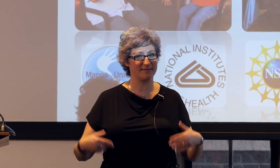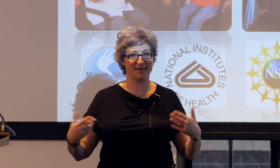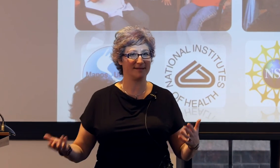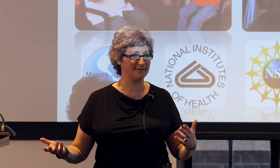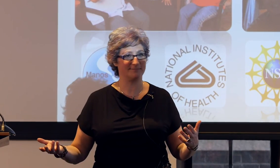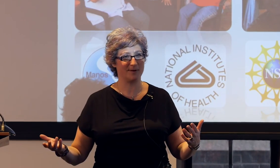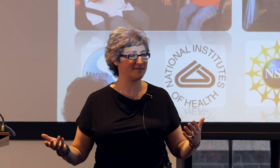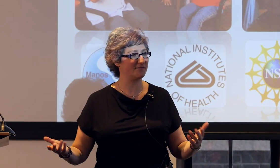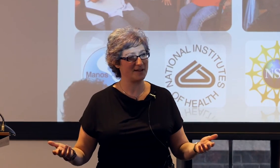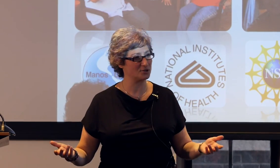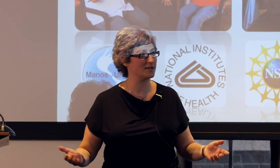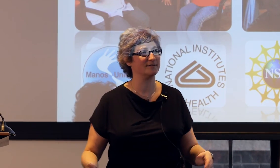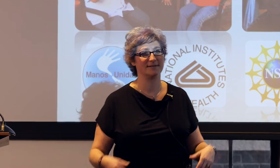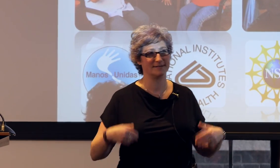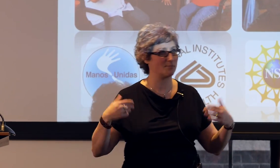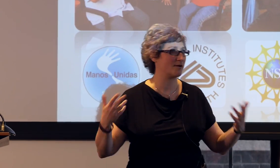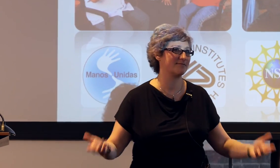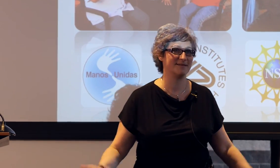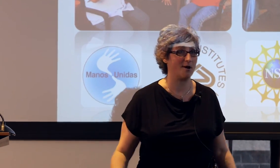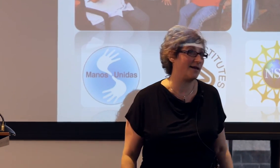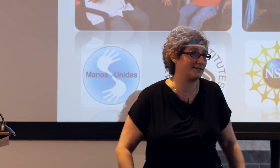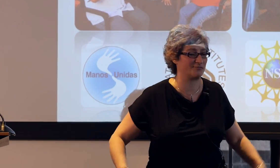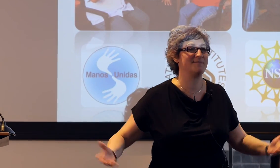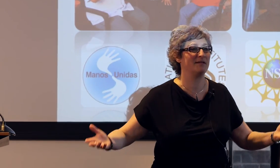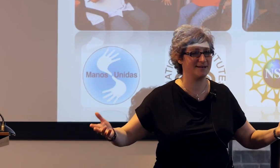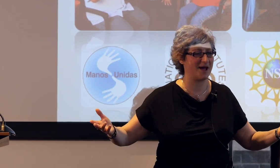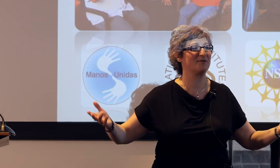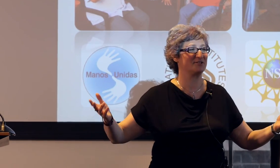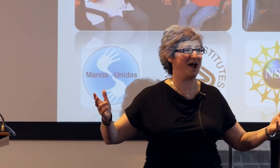with inflation is worth, like, $3 million now.